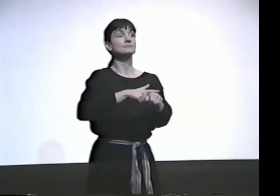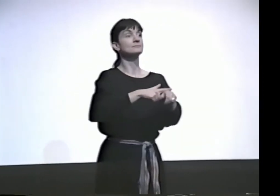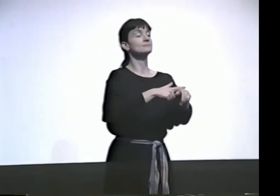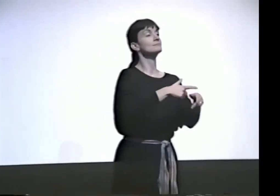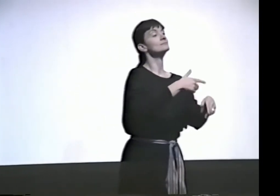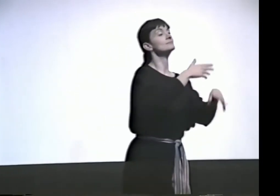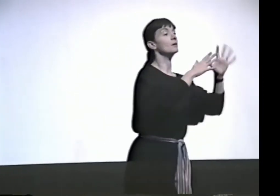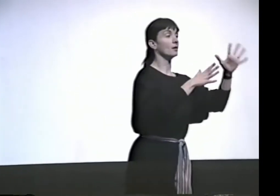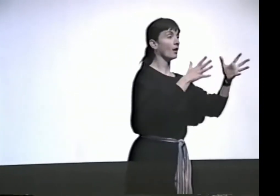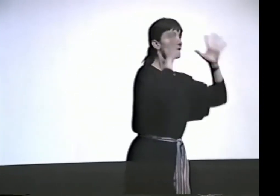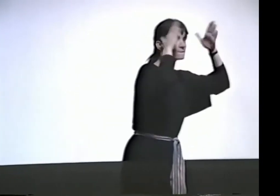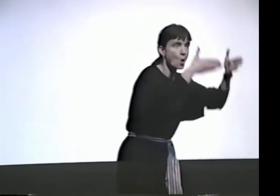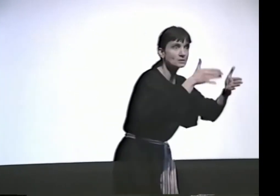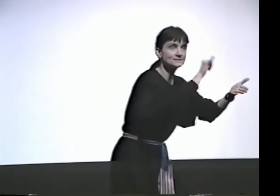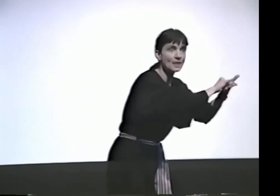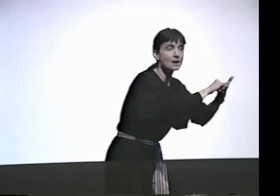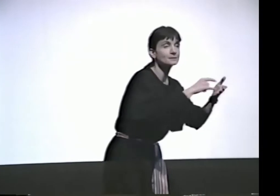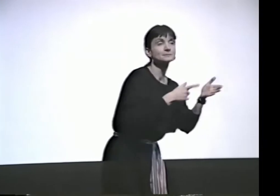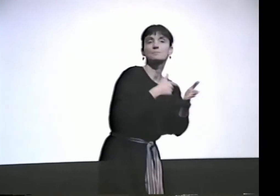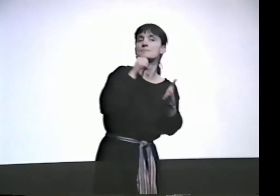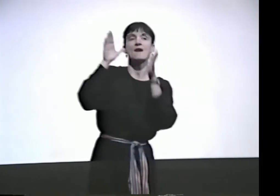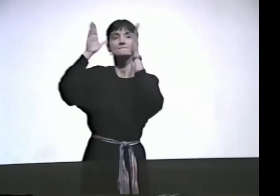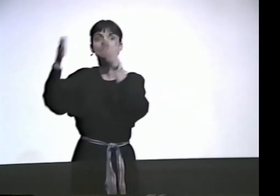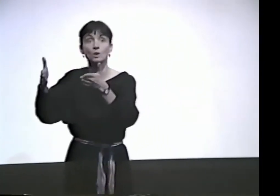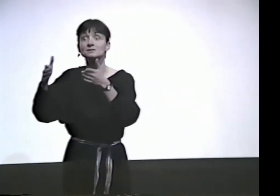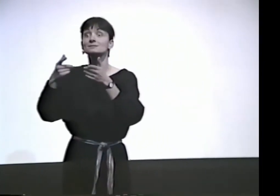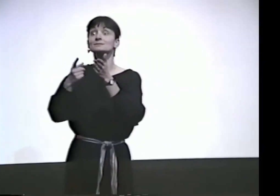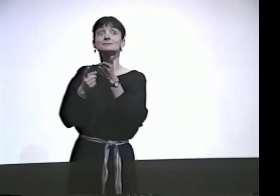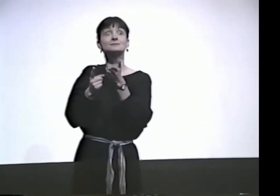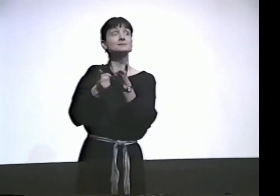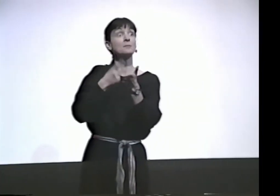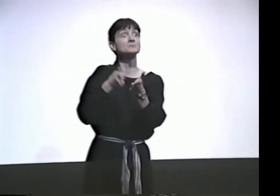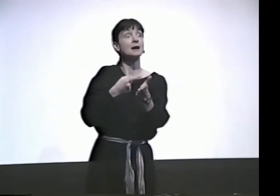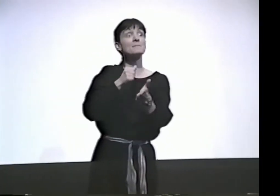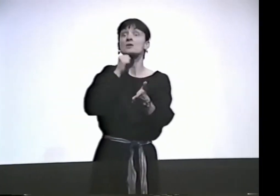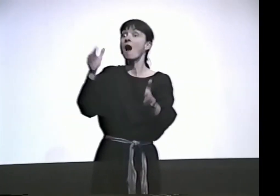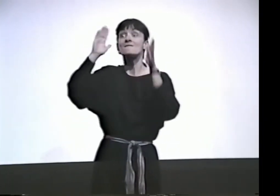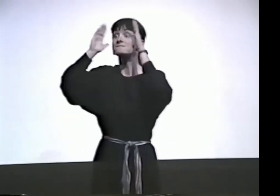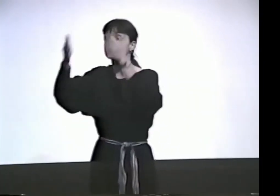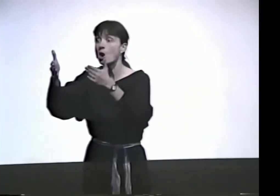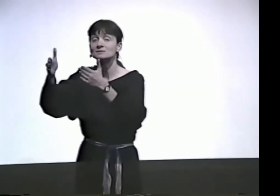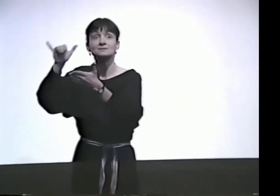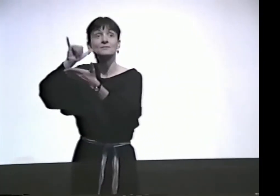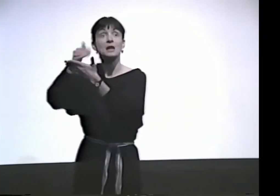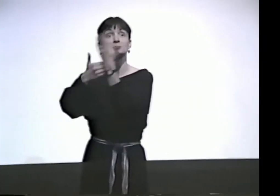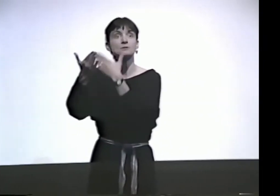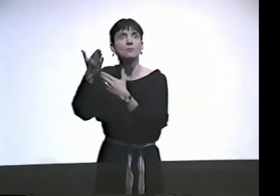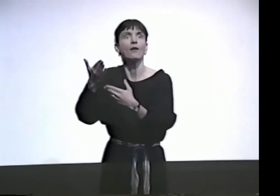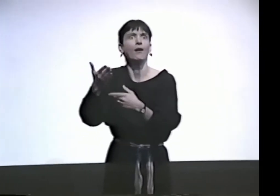MOST OF THE TIME-- SOMETIMES I FOCUS ON THAT, SOMETIMES I DON'T.